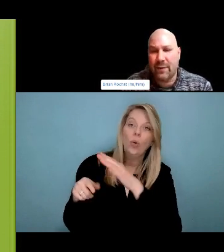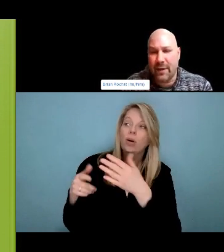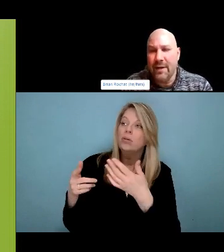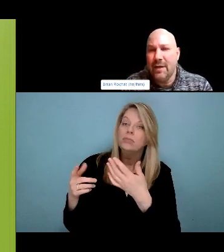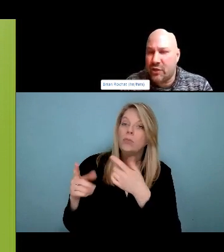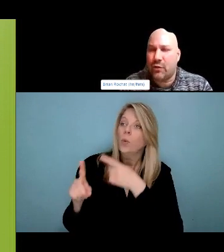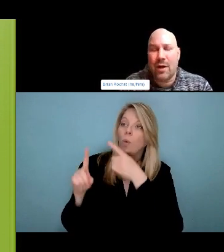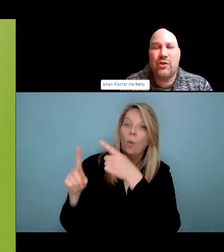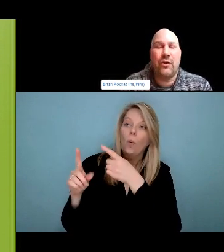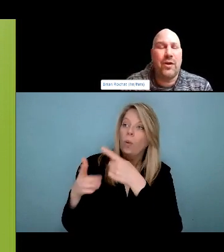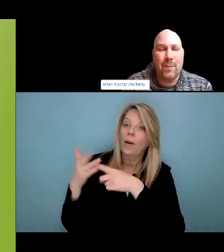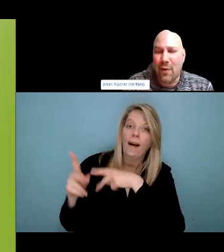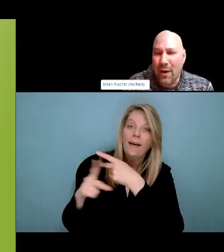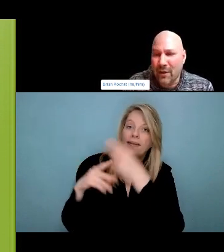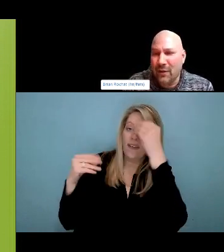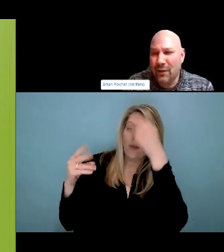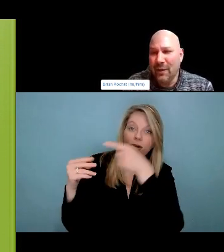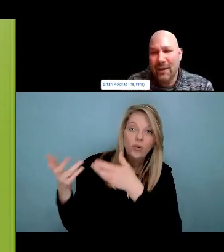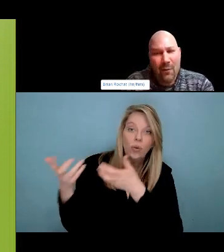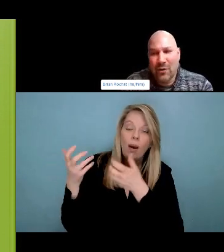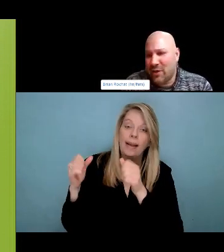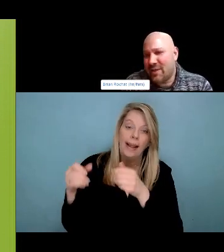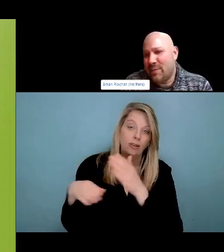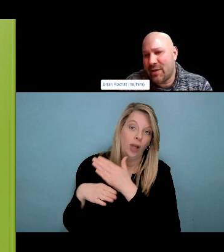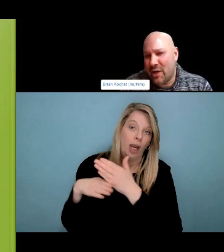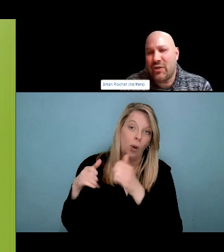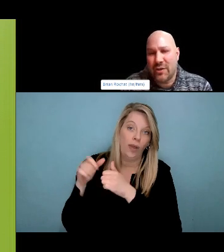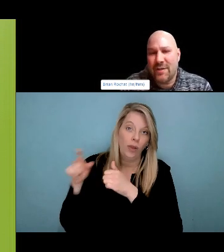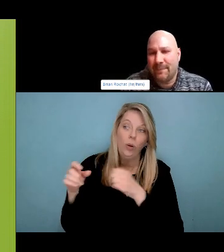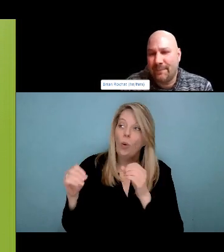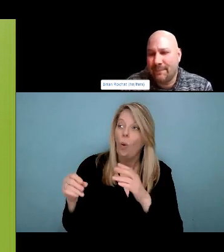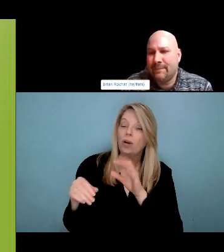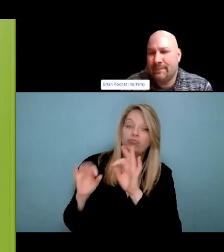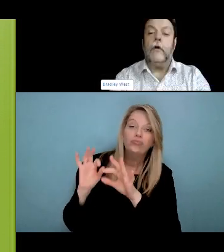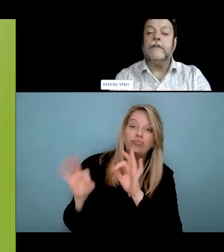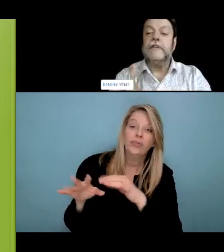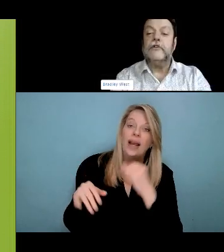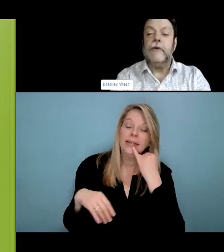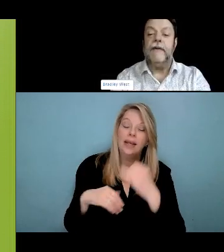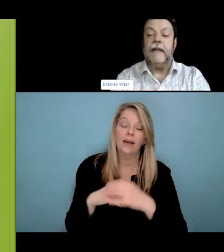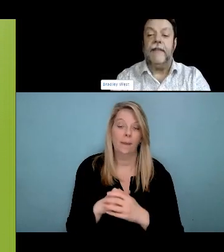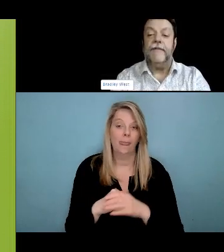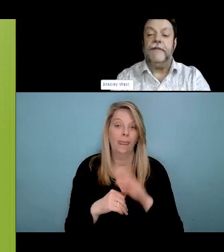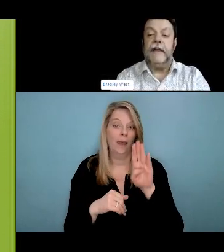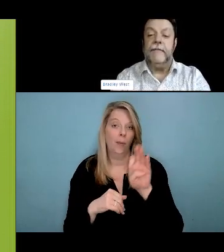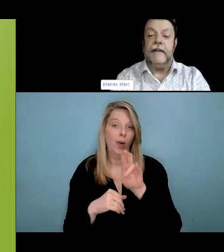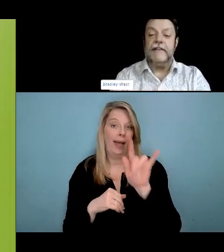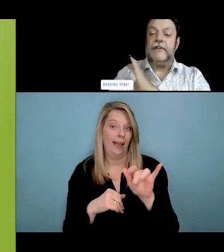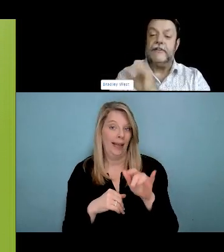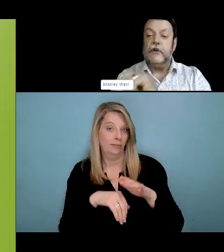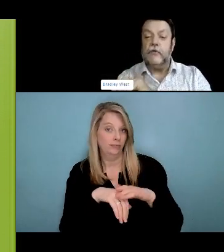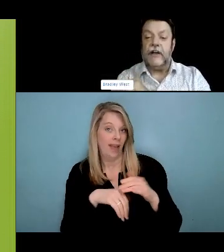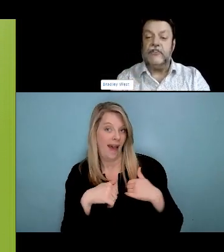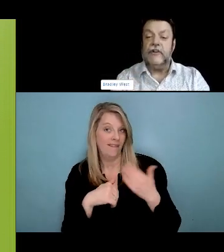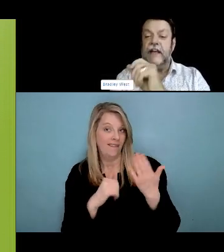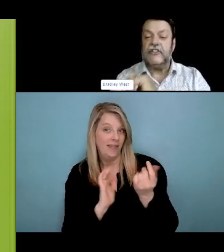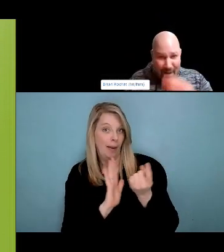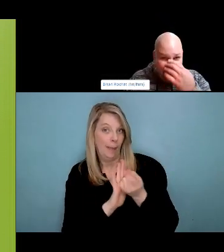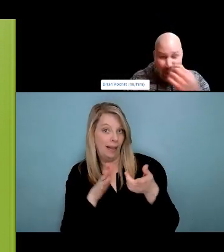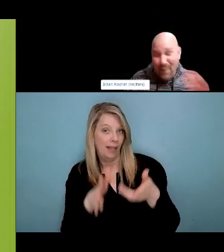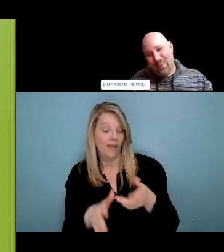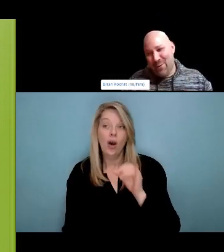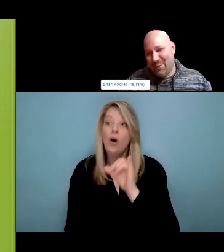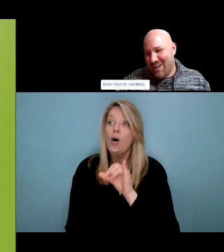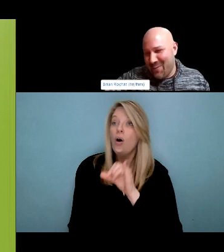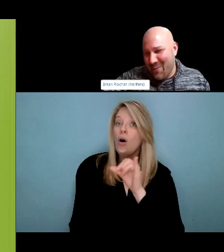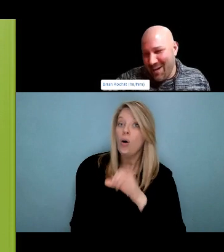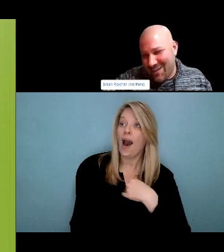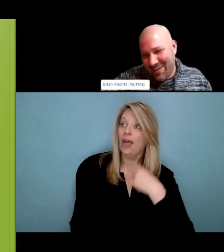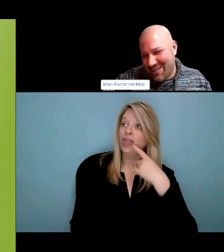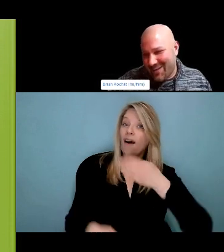very first one. And as far as we were aware, it was the first convenience store ever across